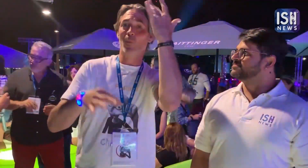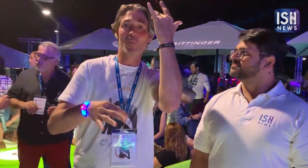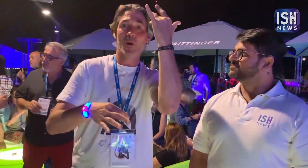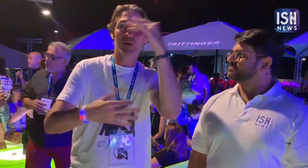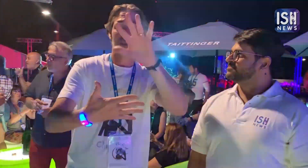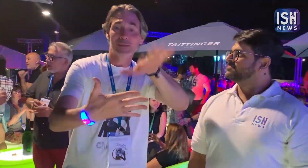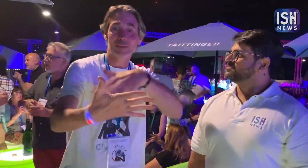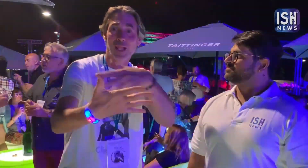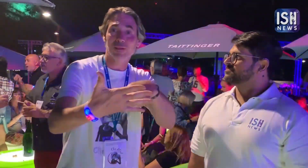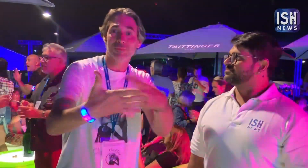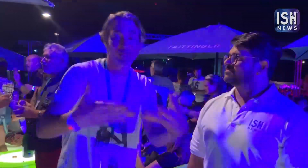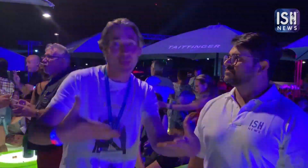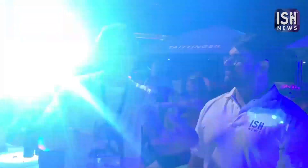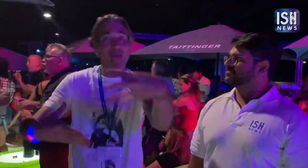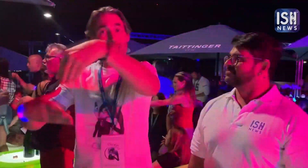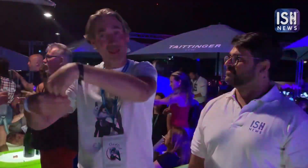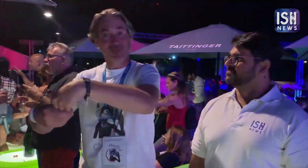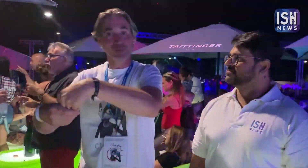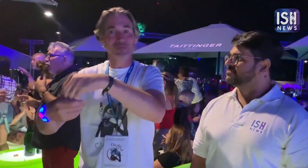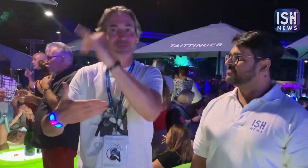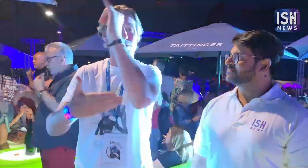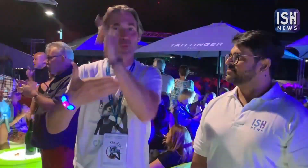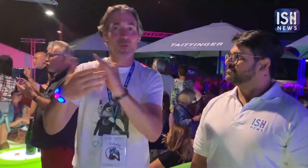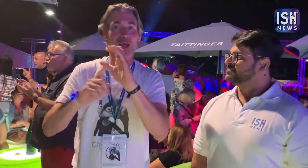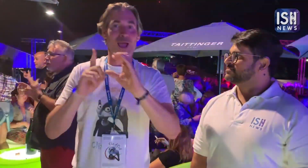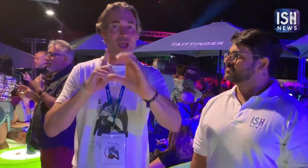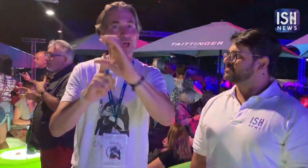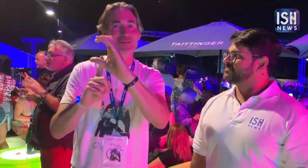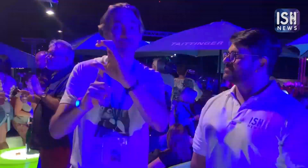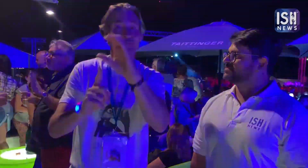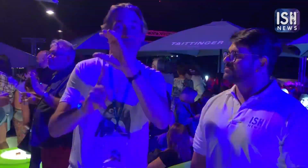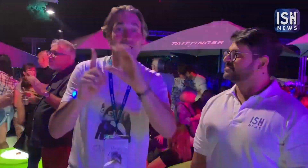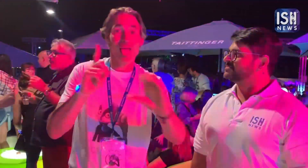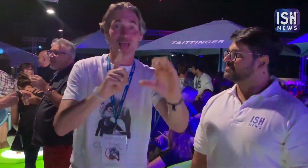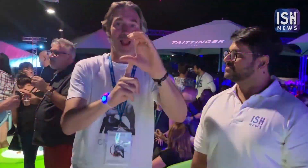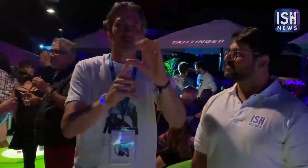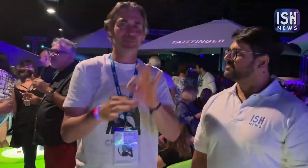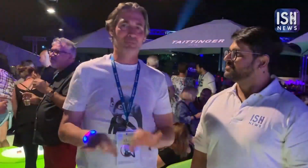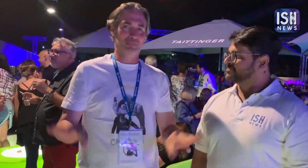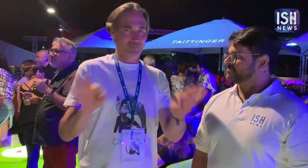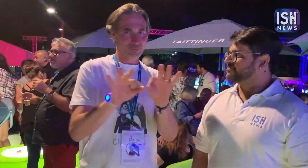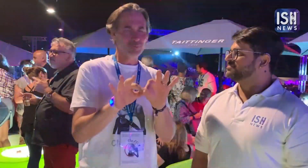Why? Because Sign Language is linked to art culture and culture is very important.